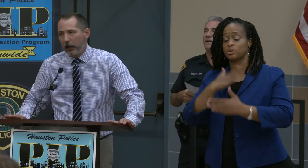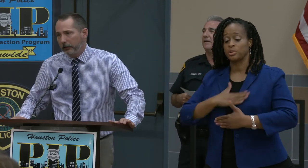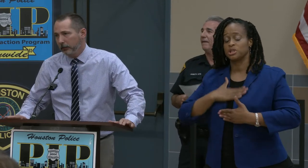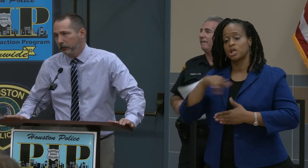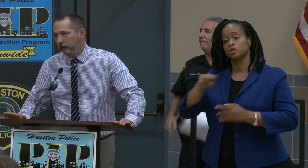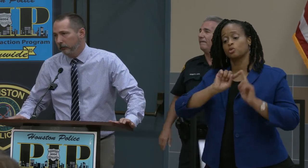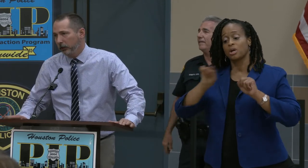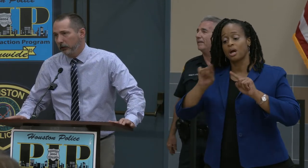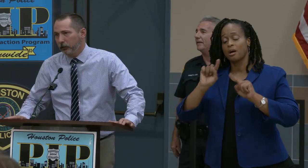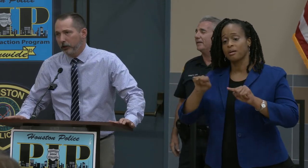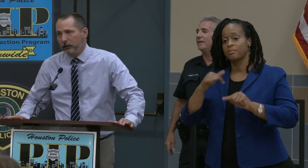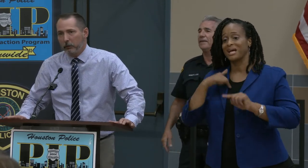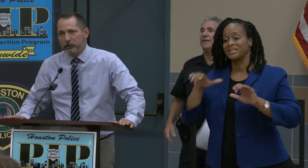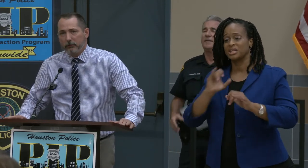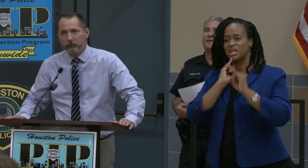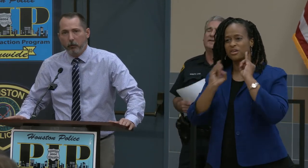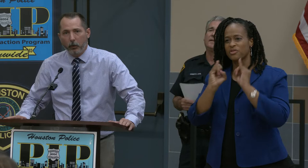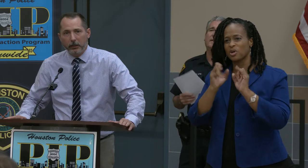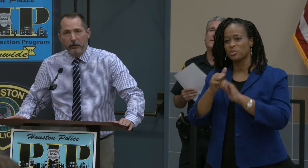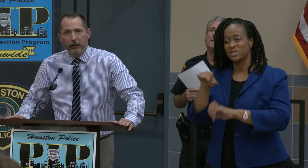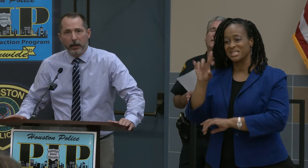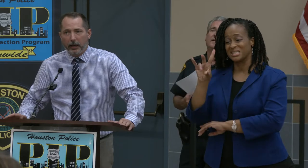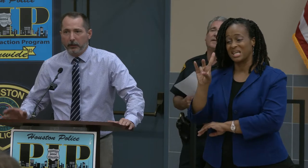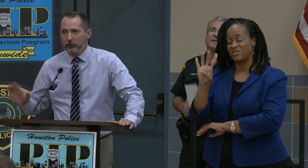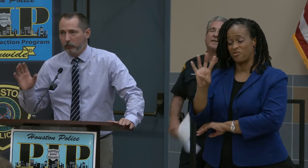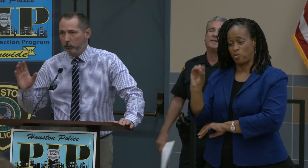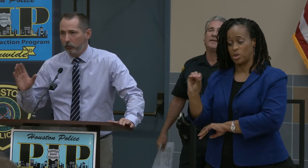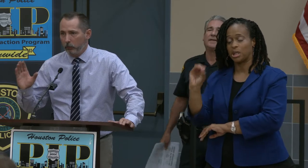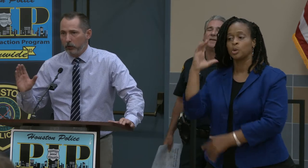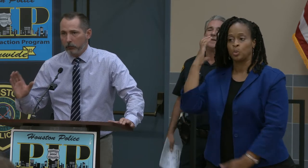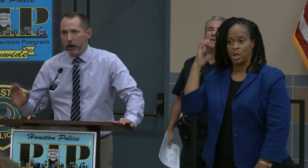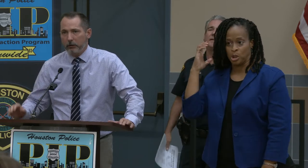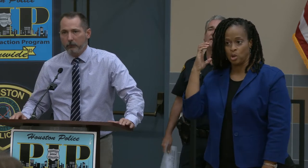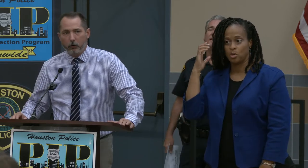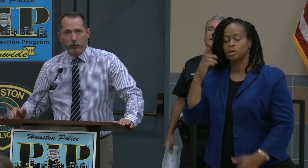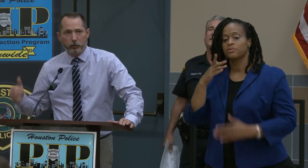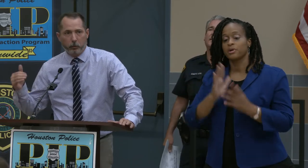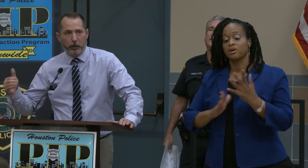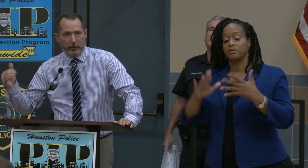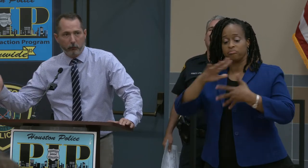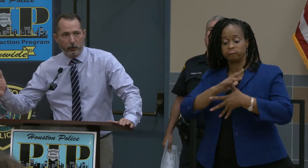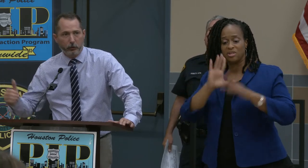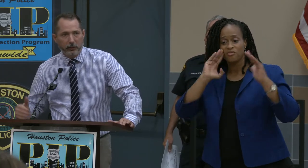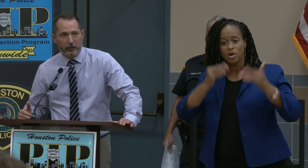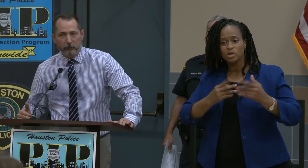I did an interview the other day with 740 and their primary focus is what can we do to get involved?